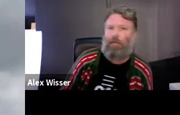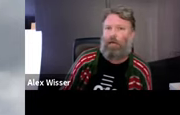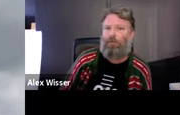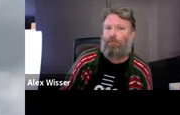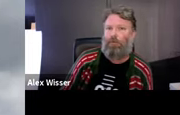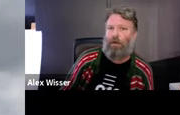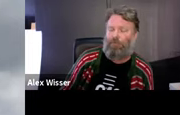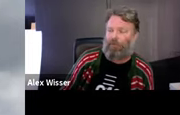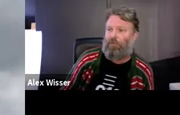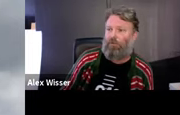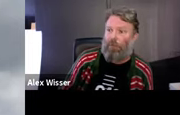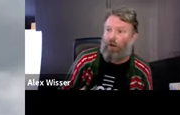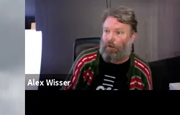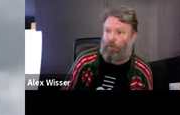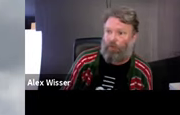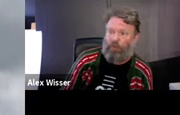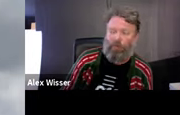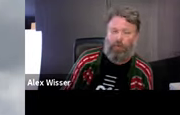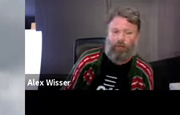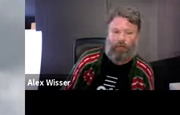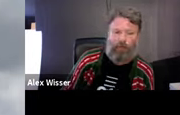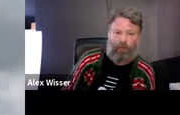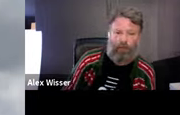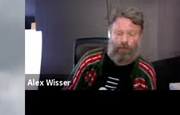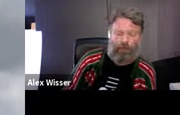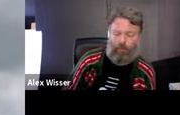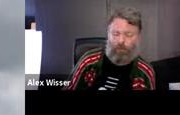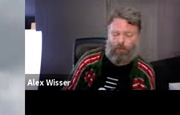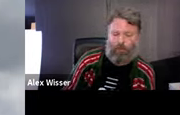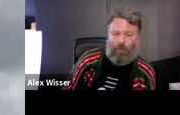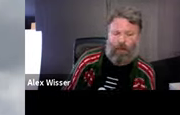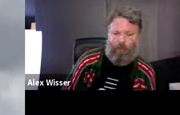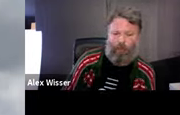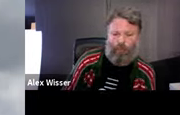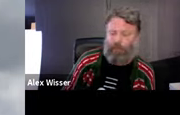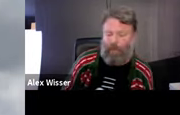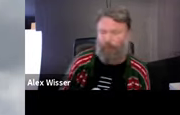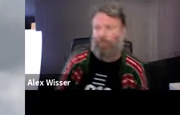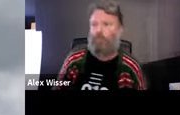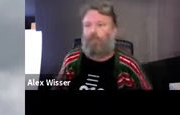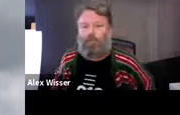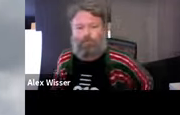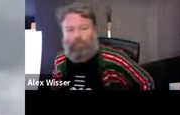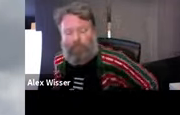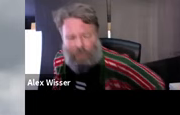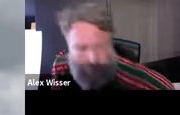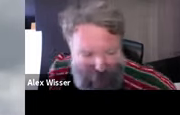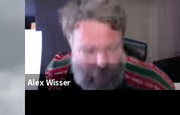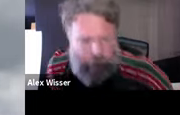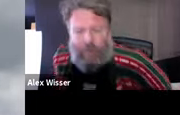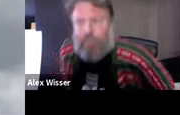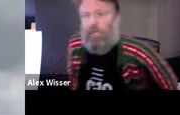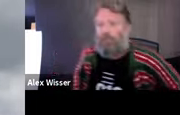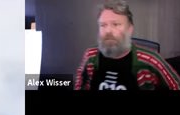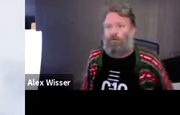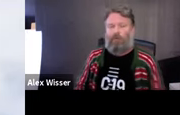have a festival. We thought we do it in the works. Didn't happen because,